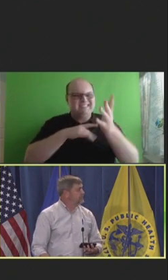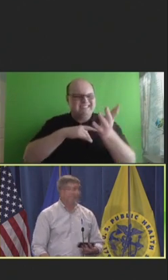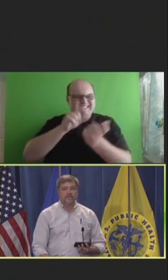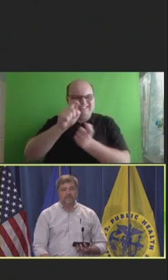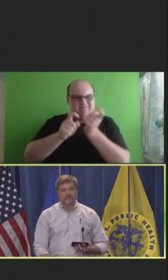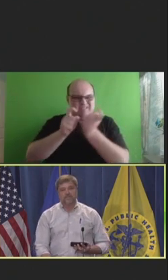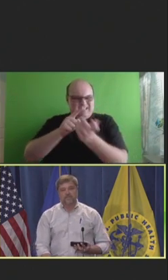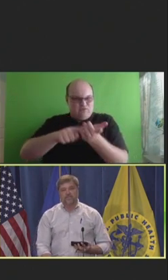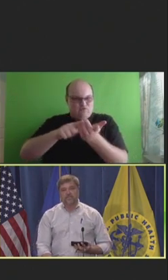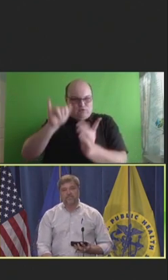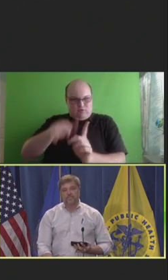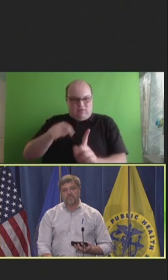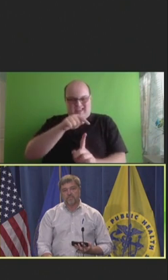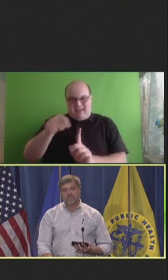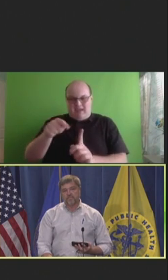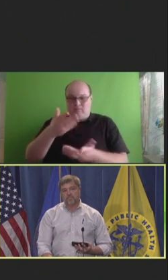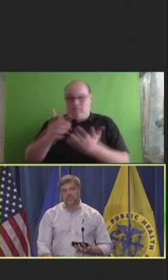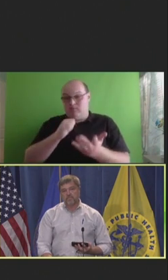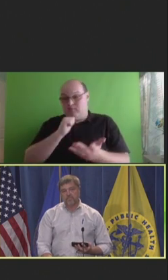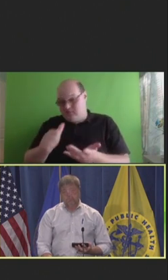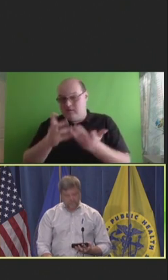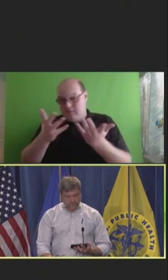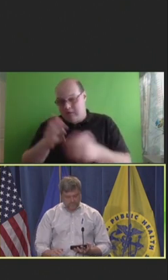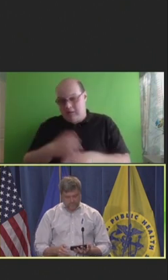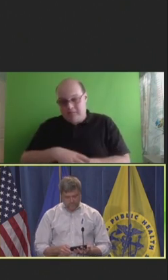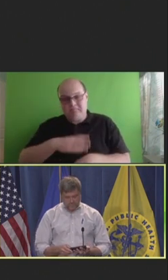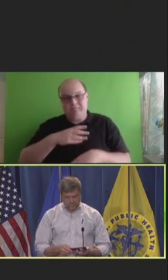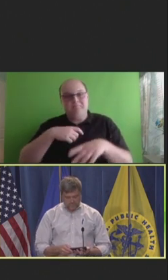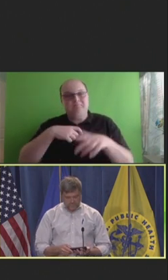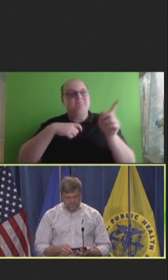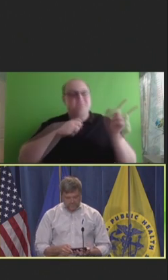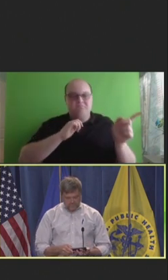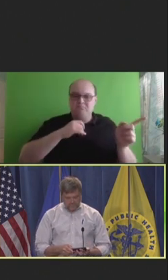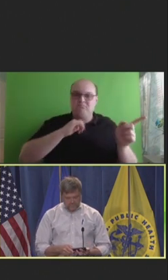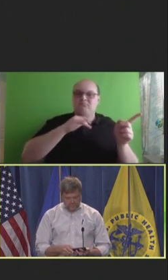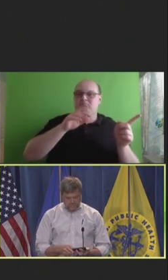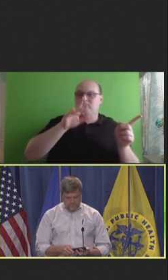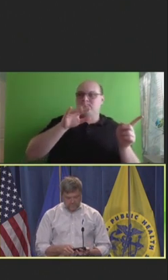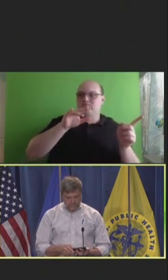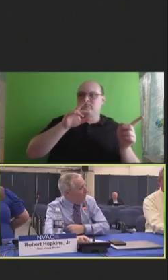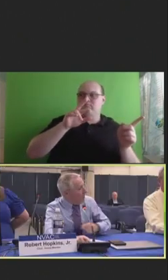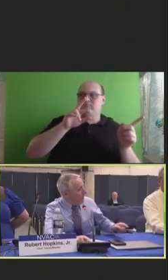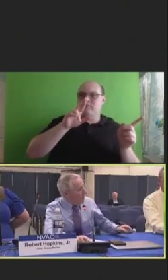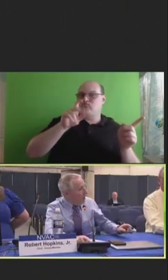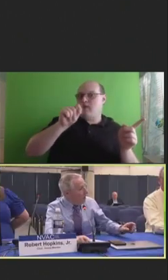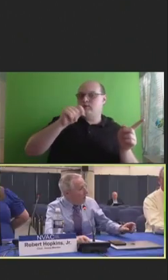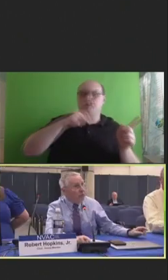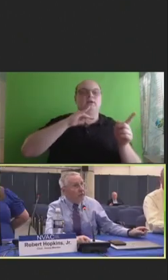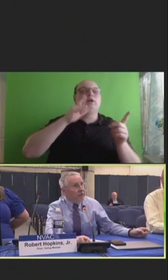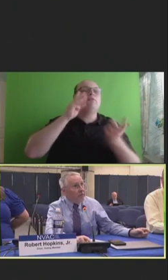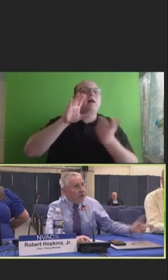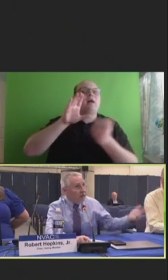been talked about. Robert Hopkins, Jr.: That actually has been part of the reason for the case studies